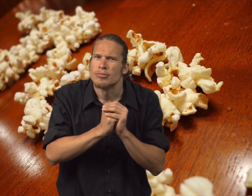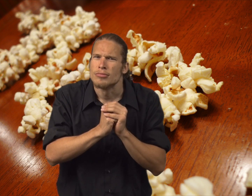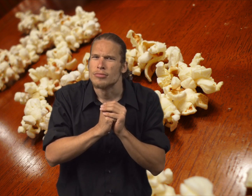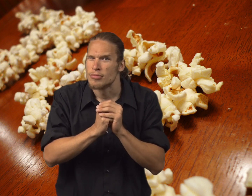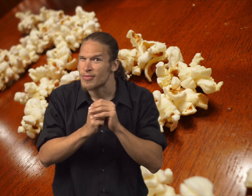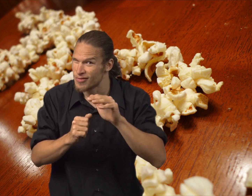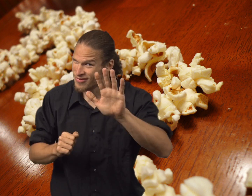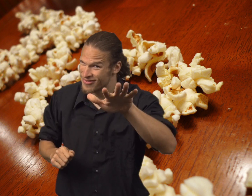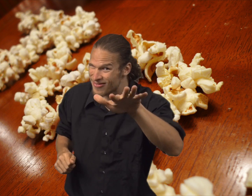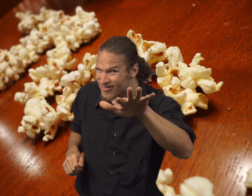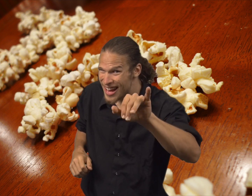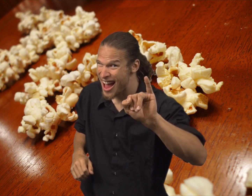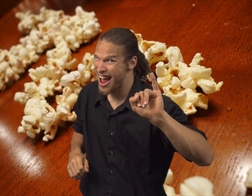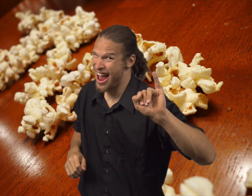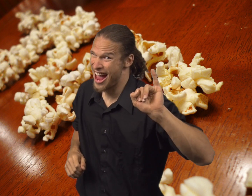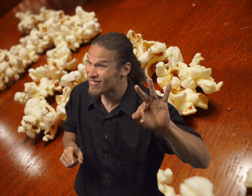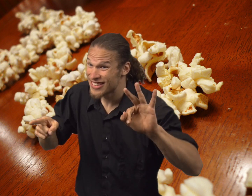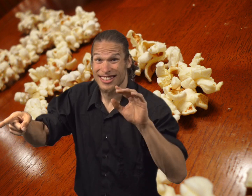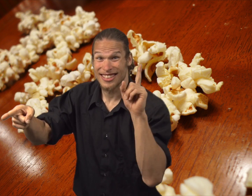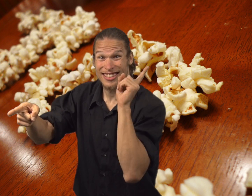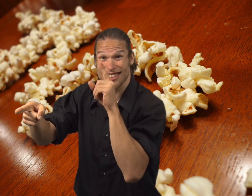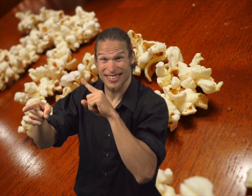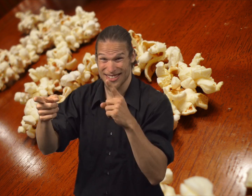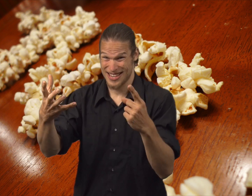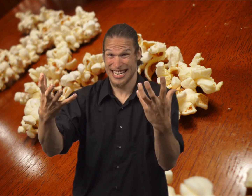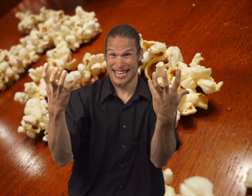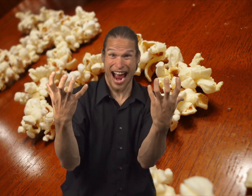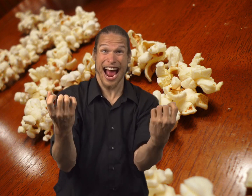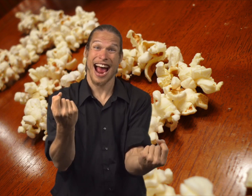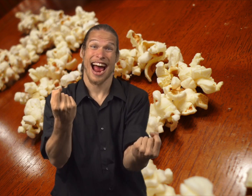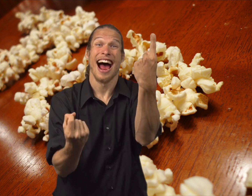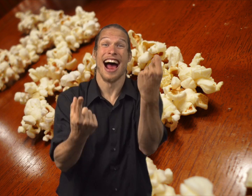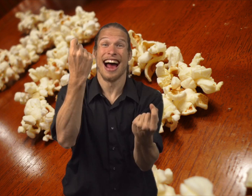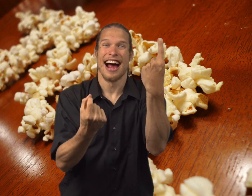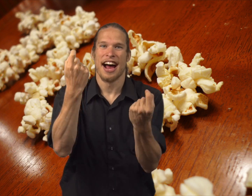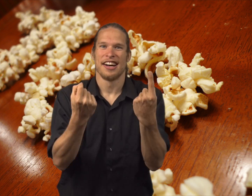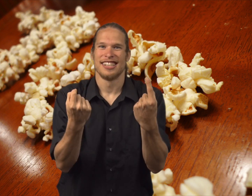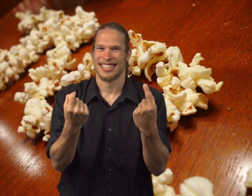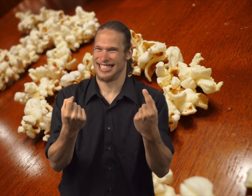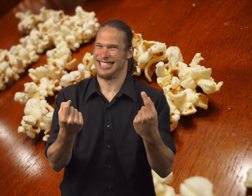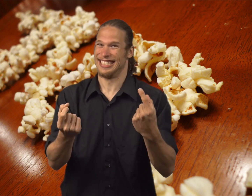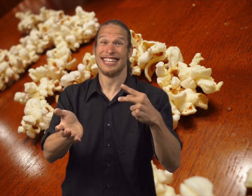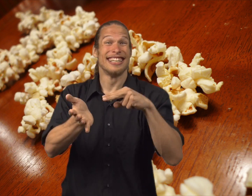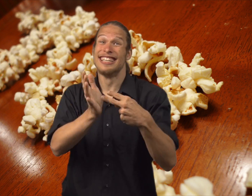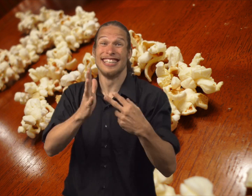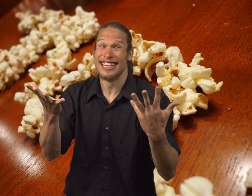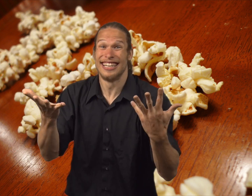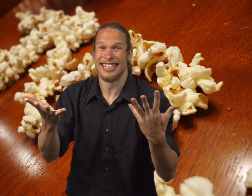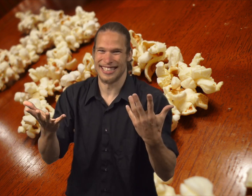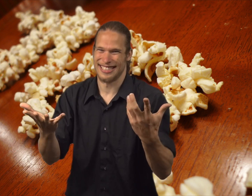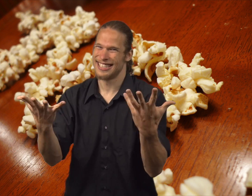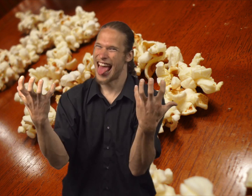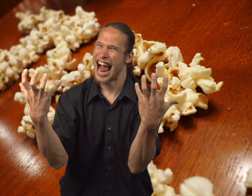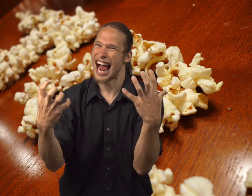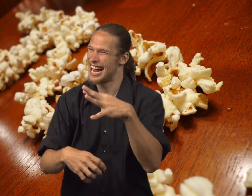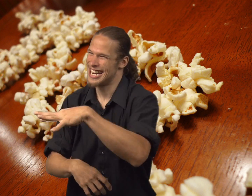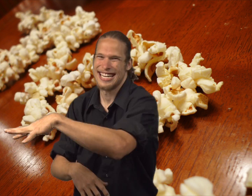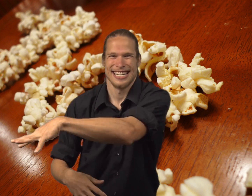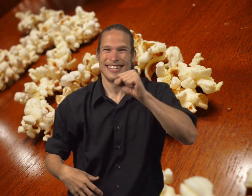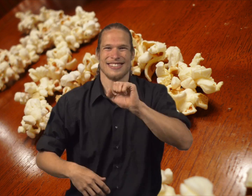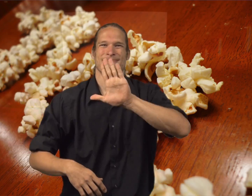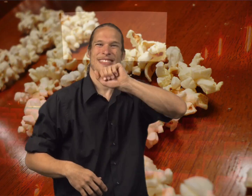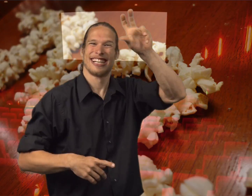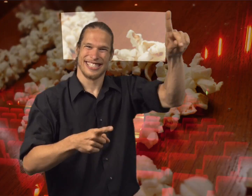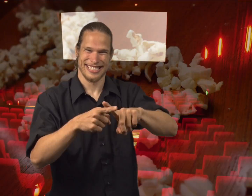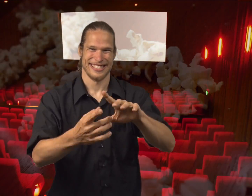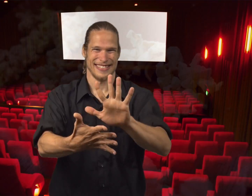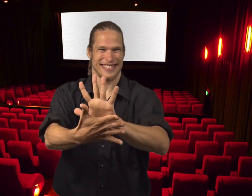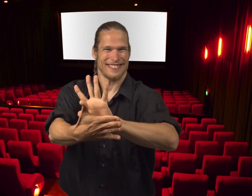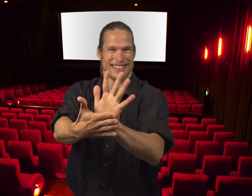And if the mouse wants popcorn, then he'll want you to take him back to the movies.